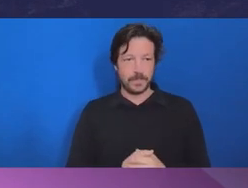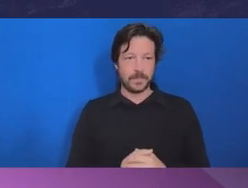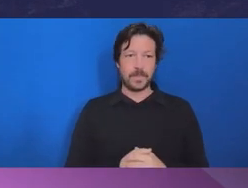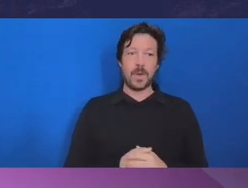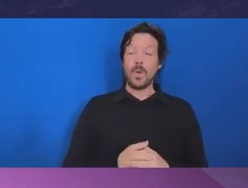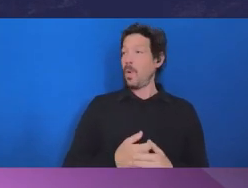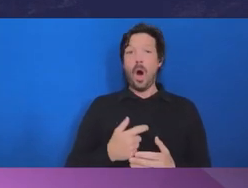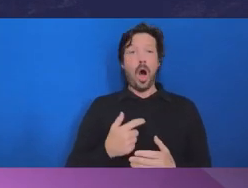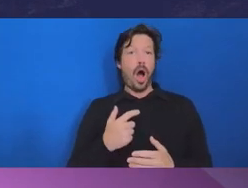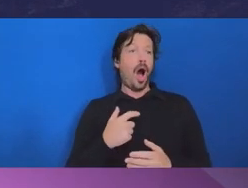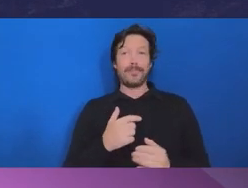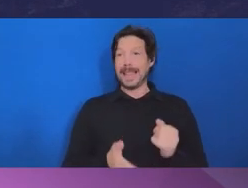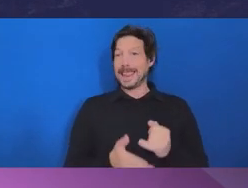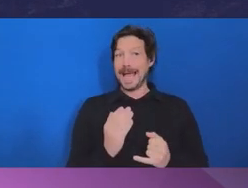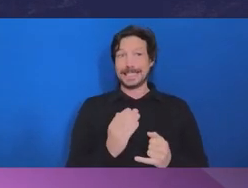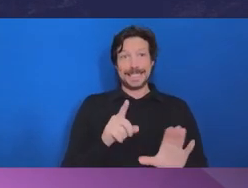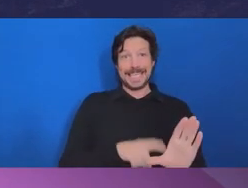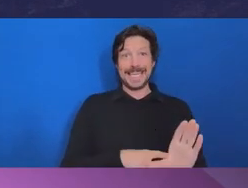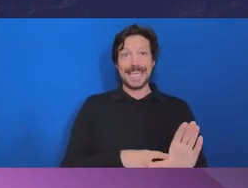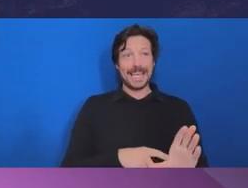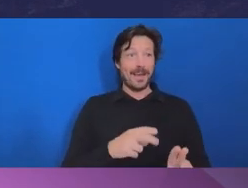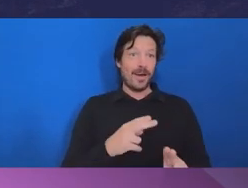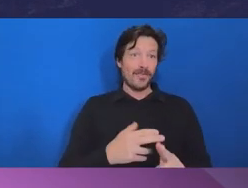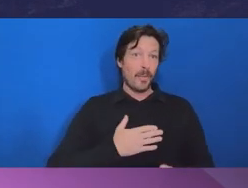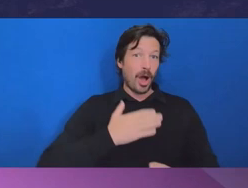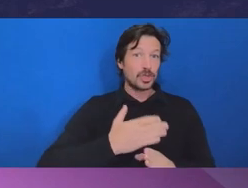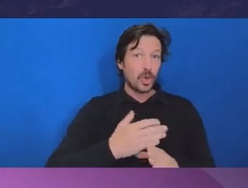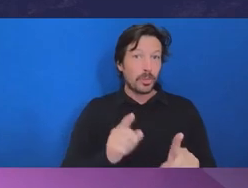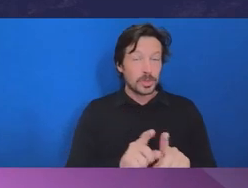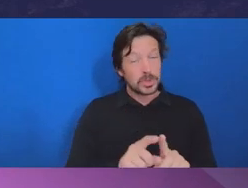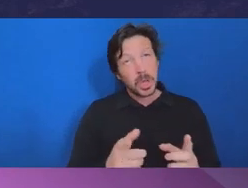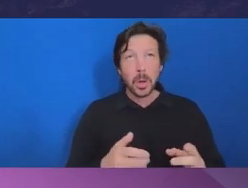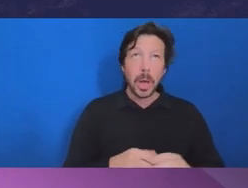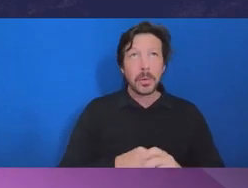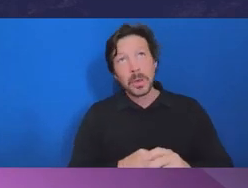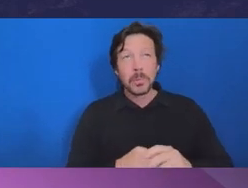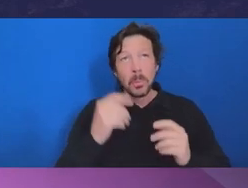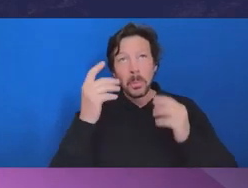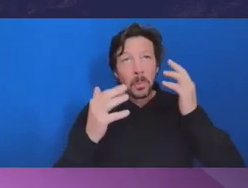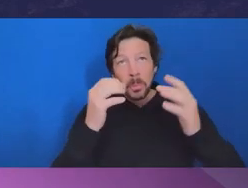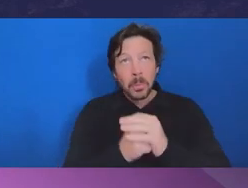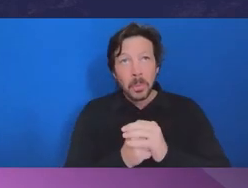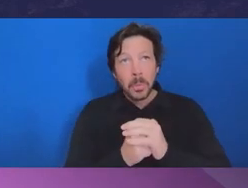So it probably is time for me to start reflecting. But I’ll save that for next year's seminar